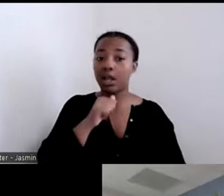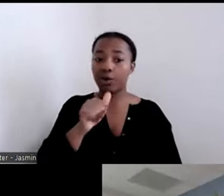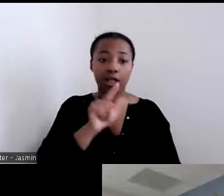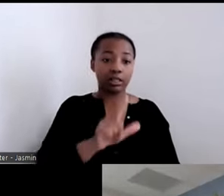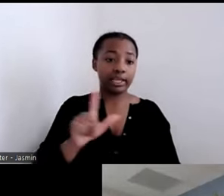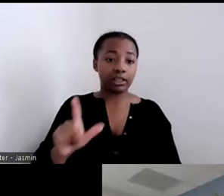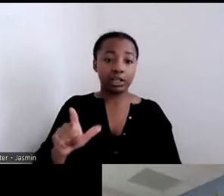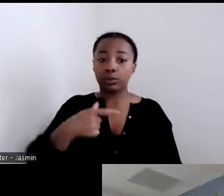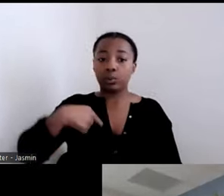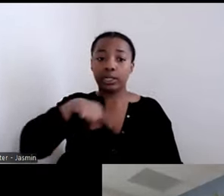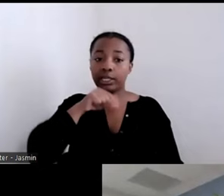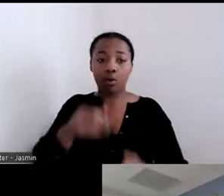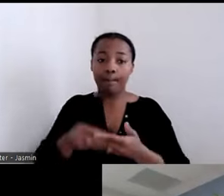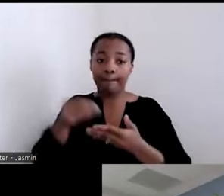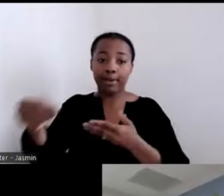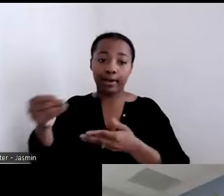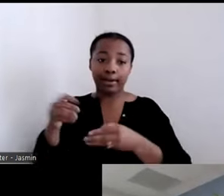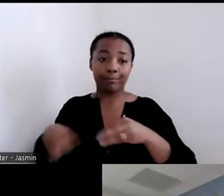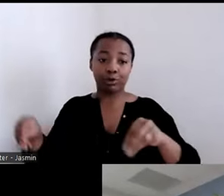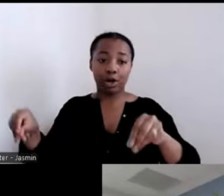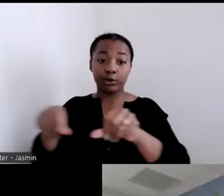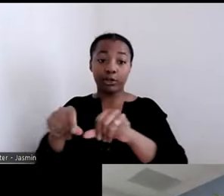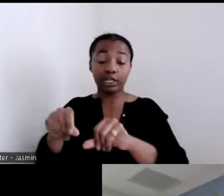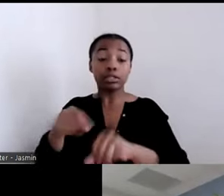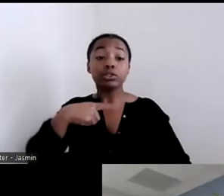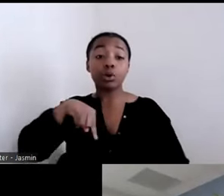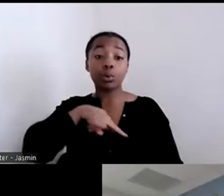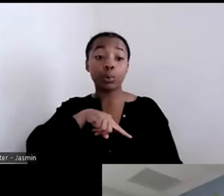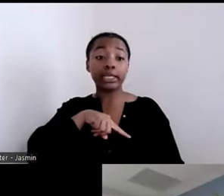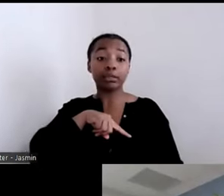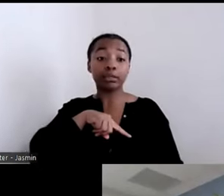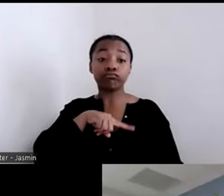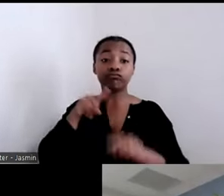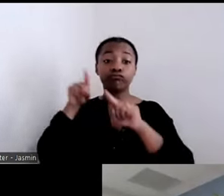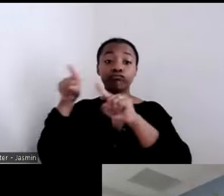we are in, so we went looking for partners where that is what they do.